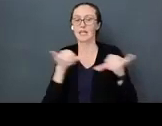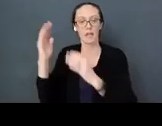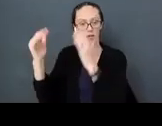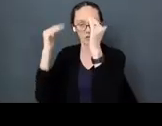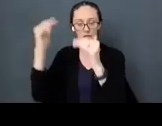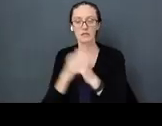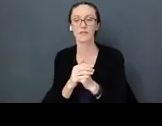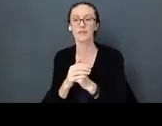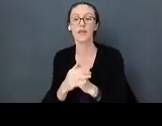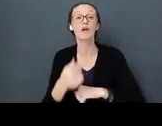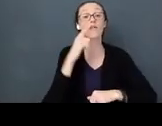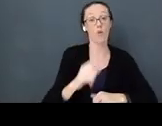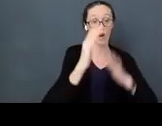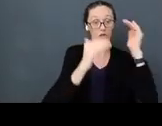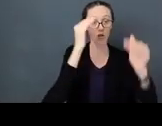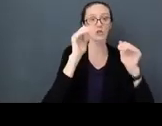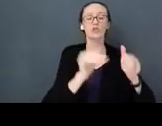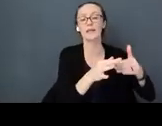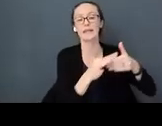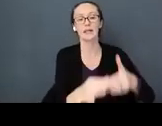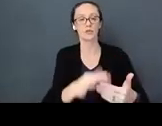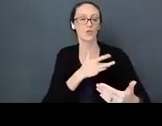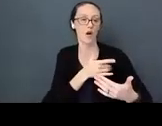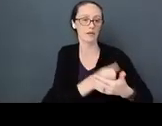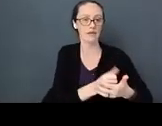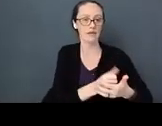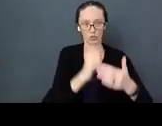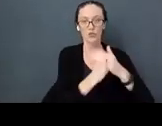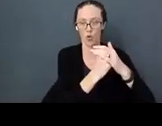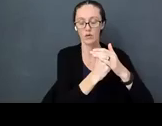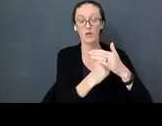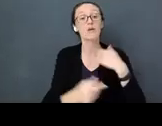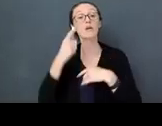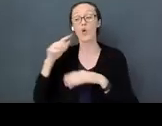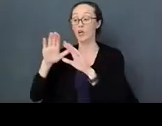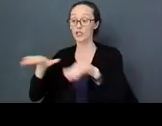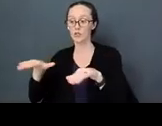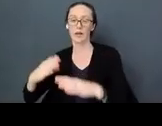lead to heart attacks or strokes. For children what it does is prevent healthy brain development.